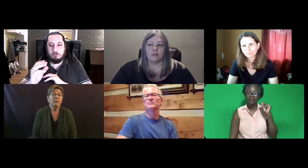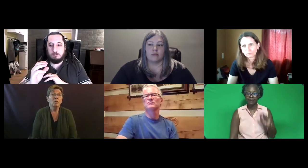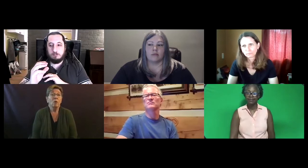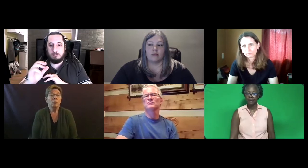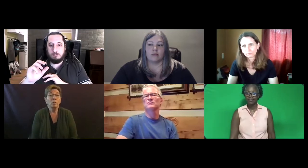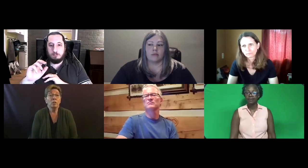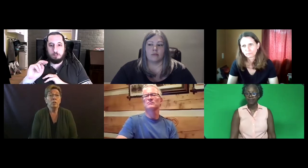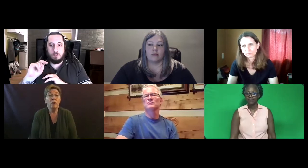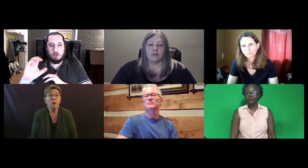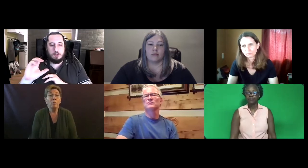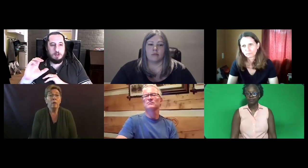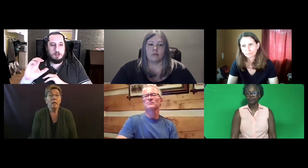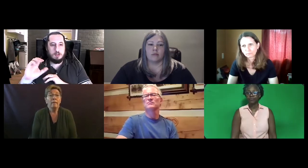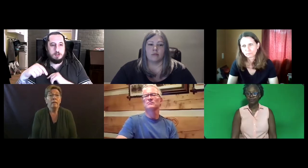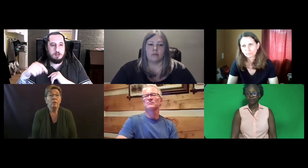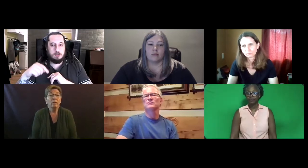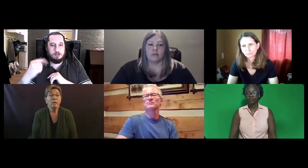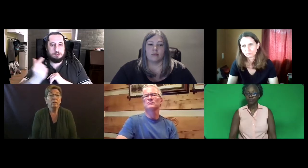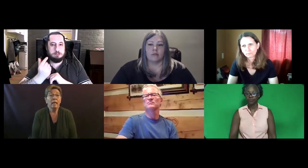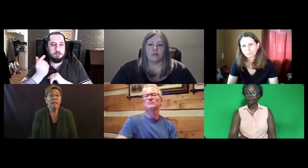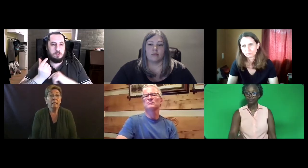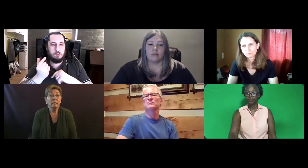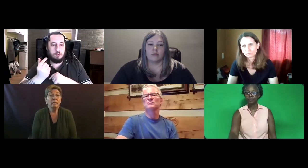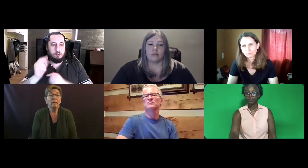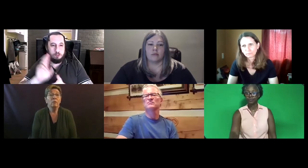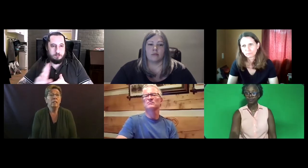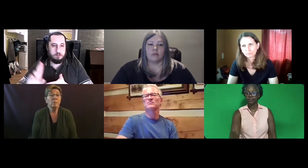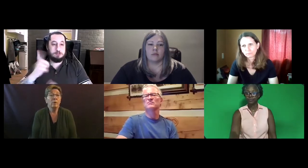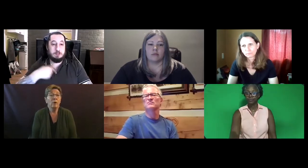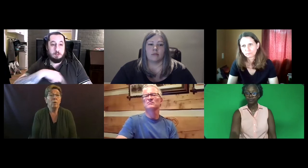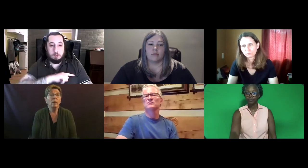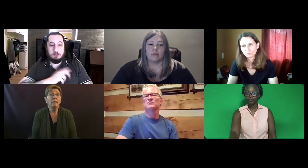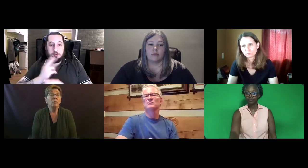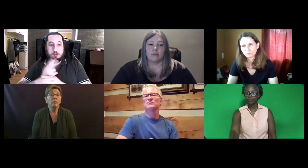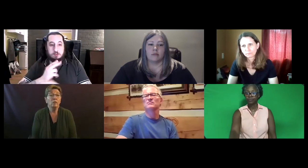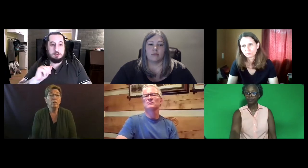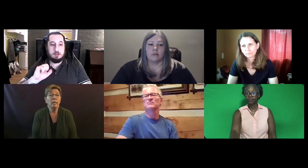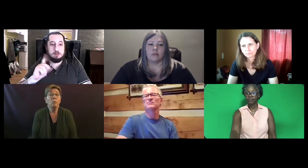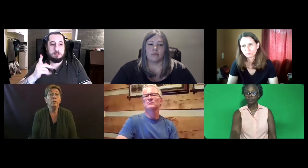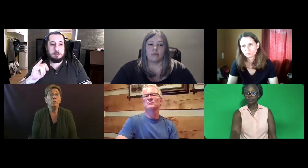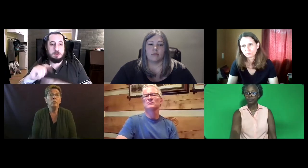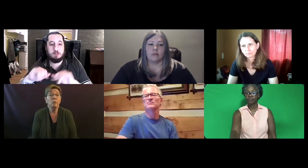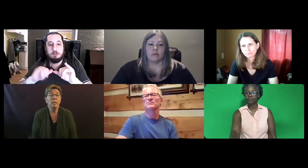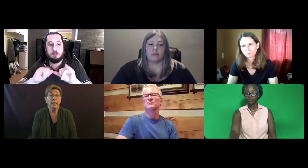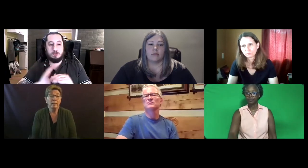So just to let you know that North Carolina in Greensboro at the University, we do use